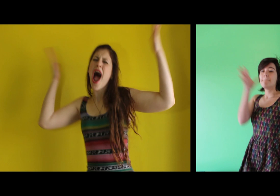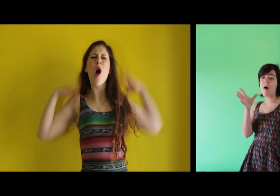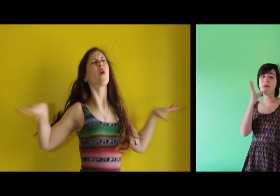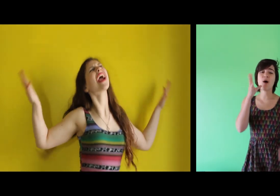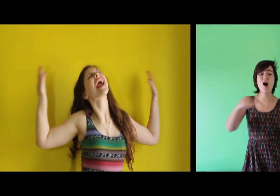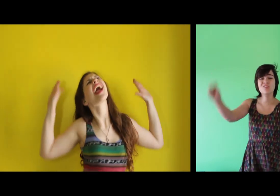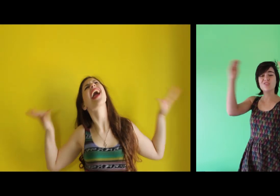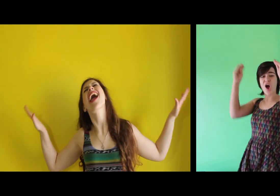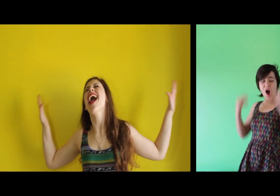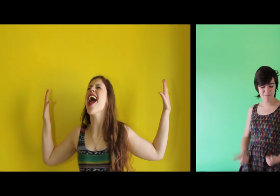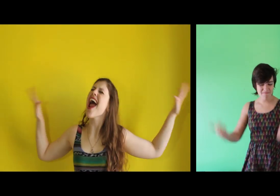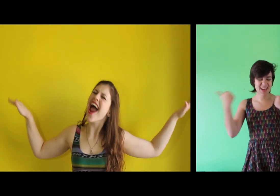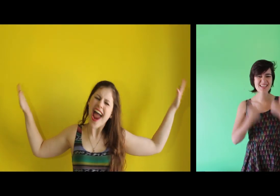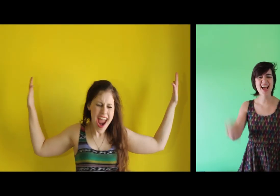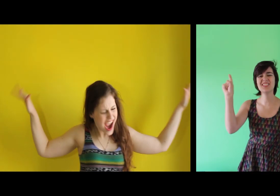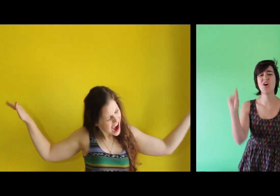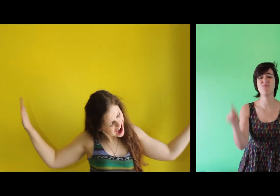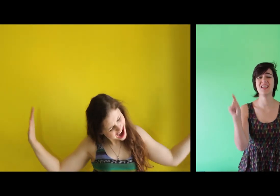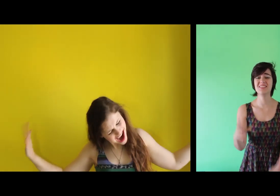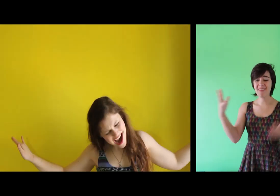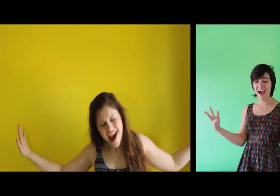(wiiiiiings) Mama told me not to waste my life (oooooh)